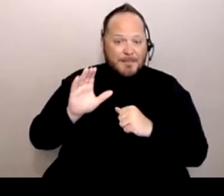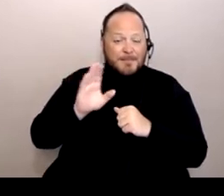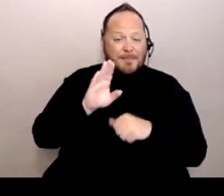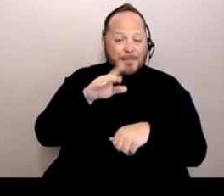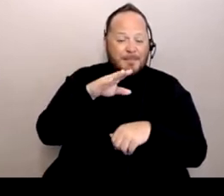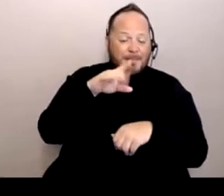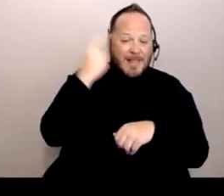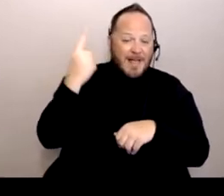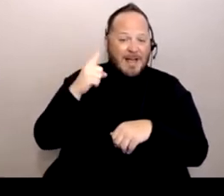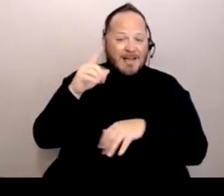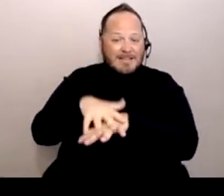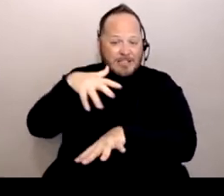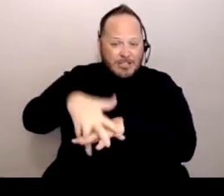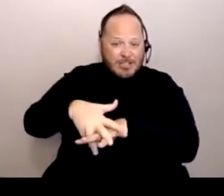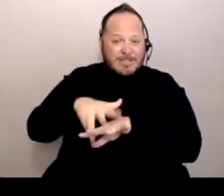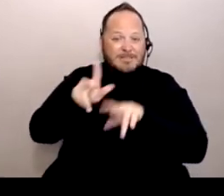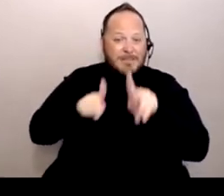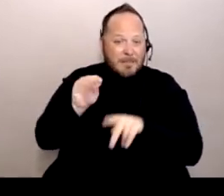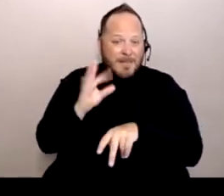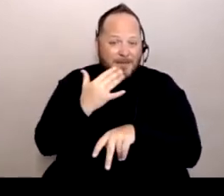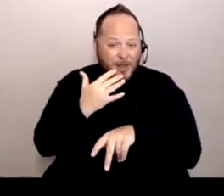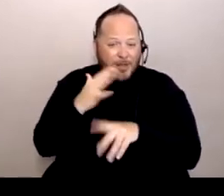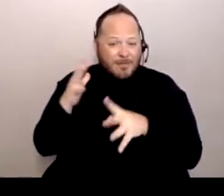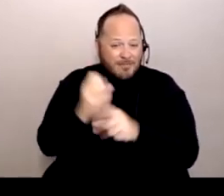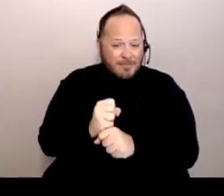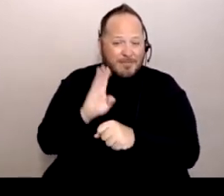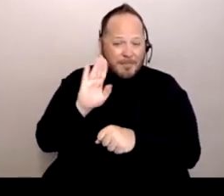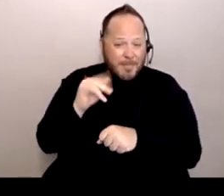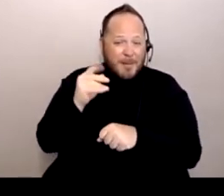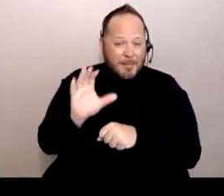we've had a lot of really difficult times with COVID.